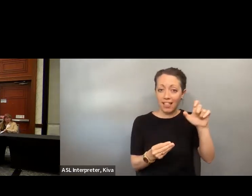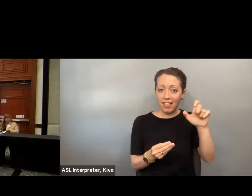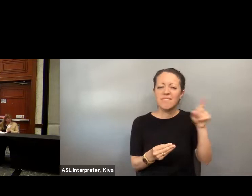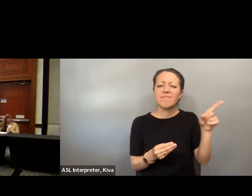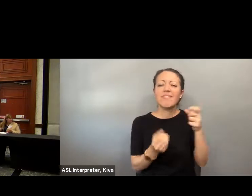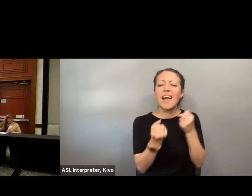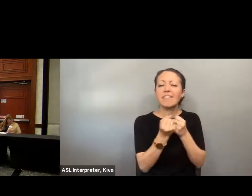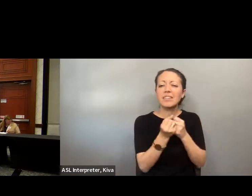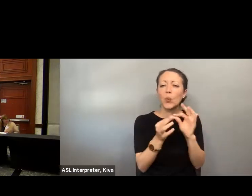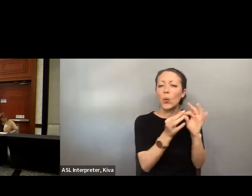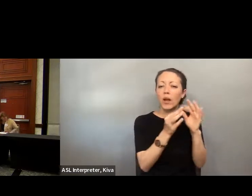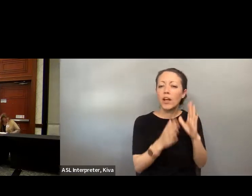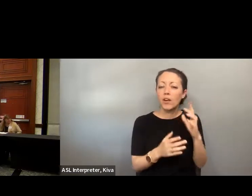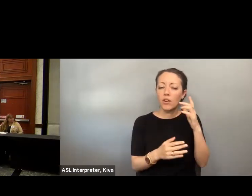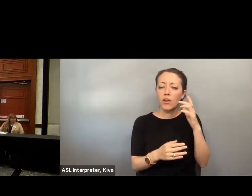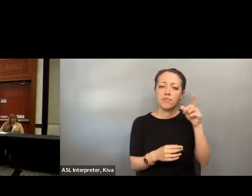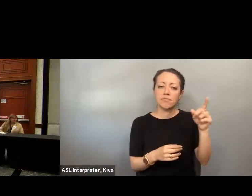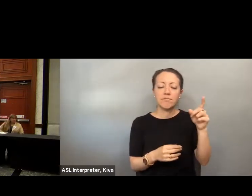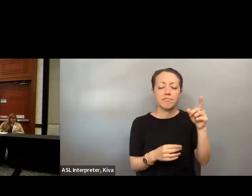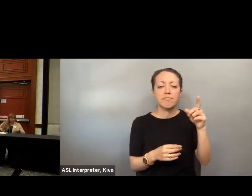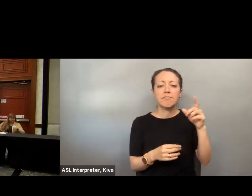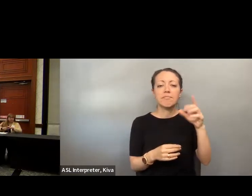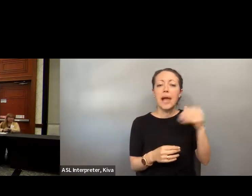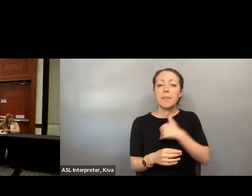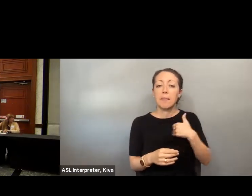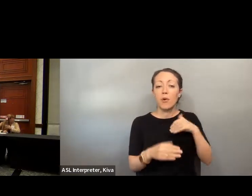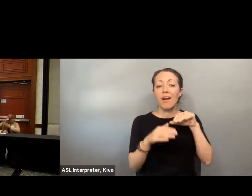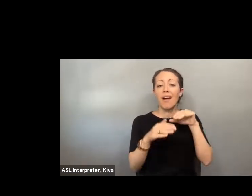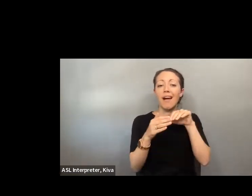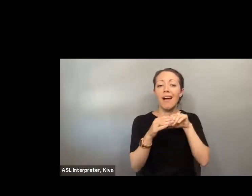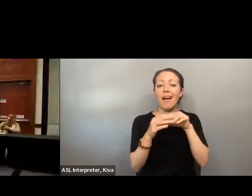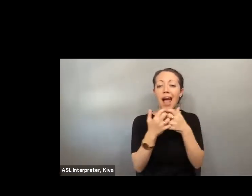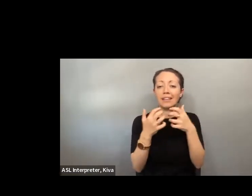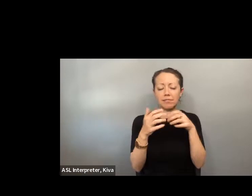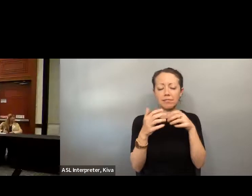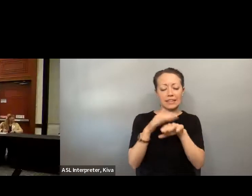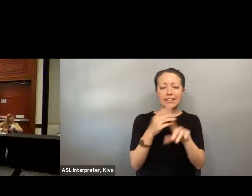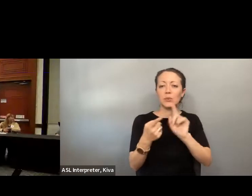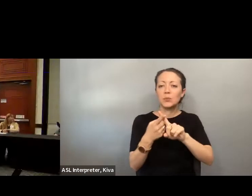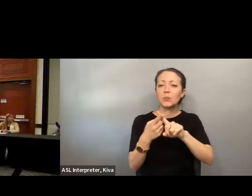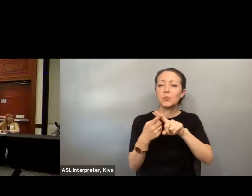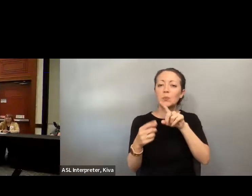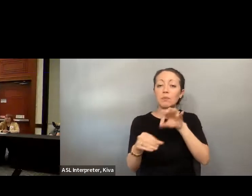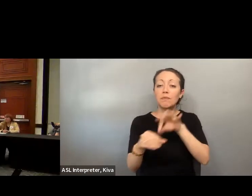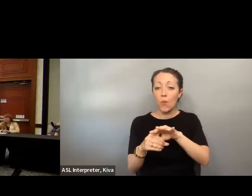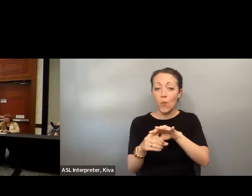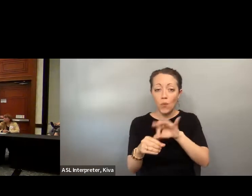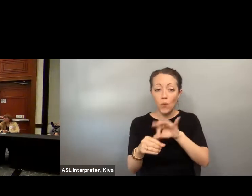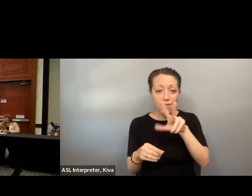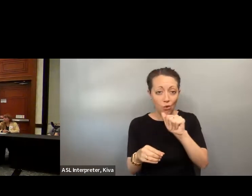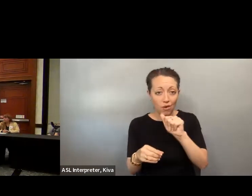representation and elected officials. I'd like to introduce our moderator for the panel, Danielle who is the